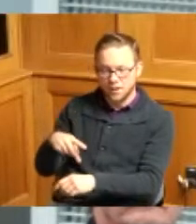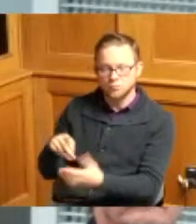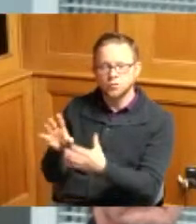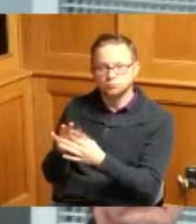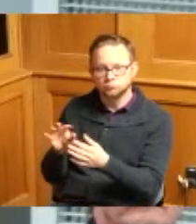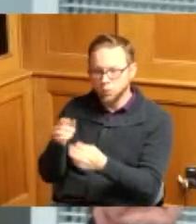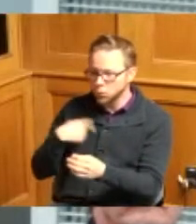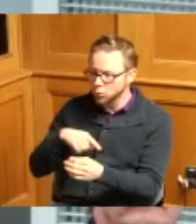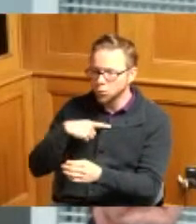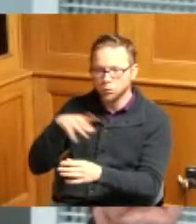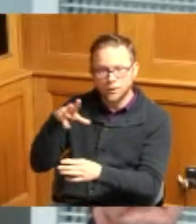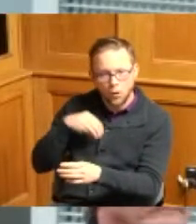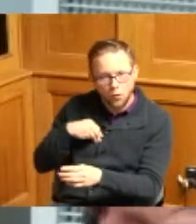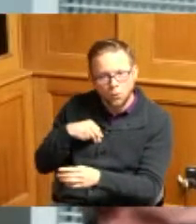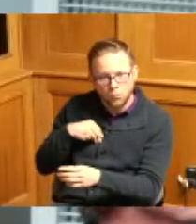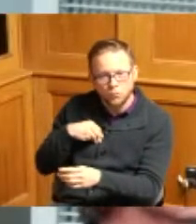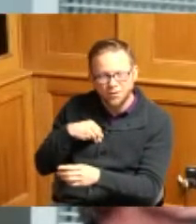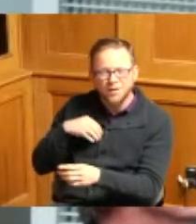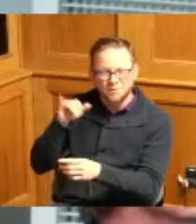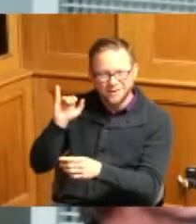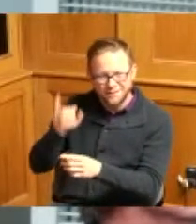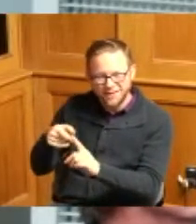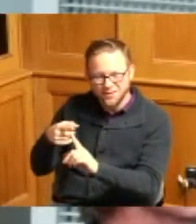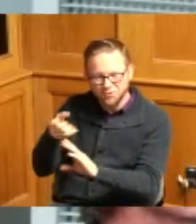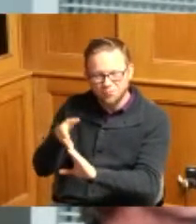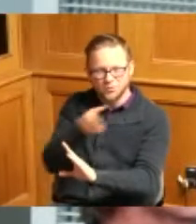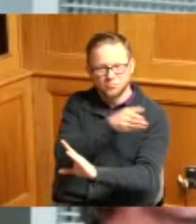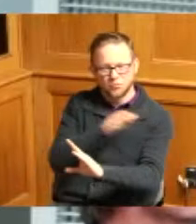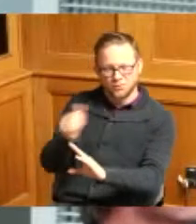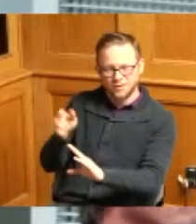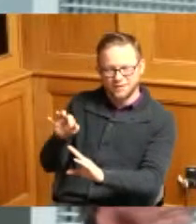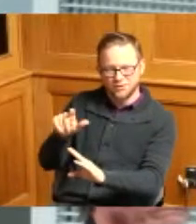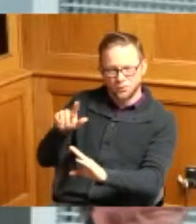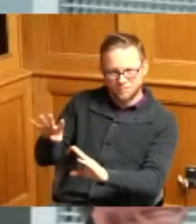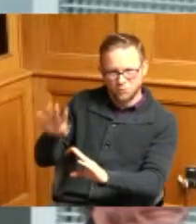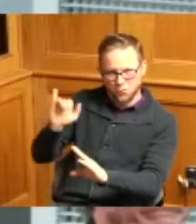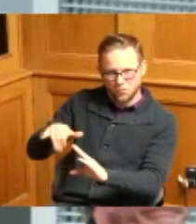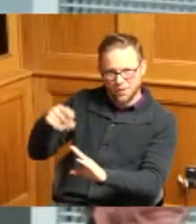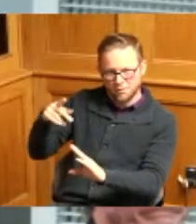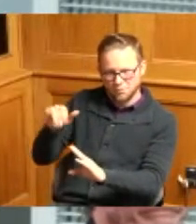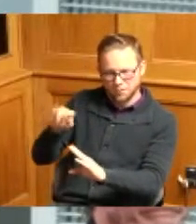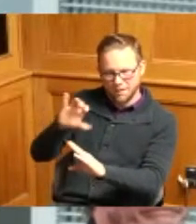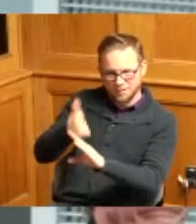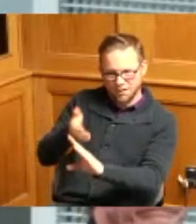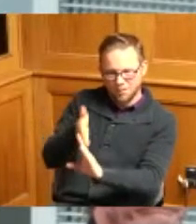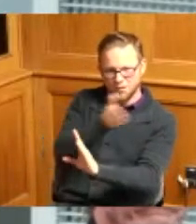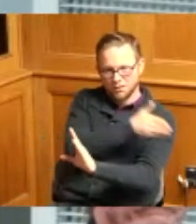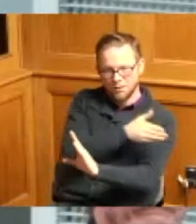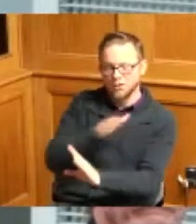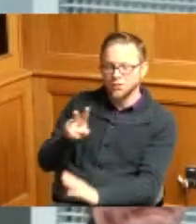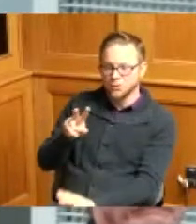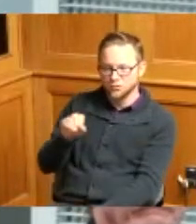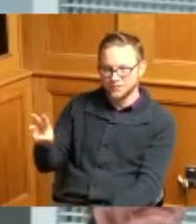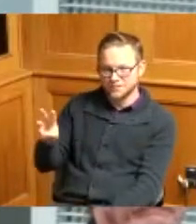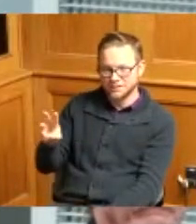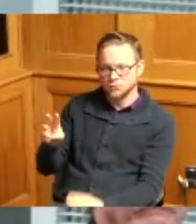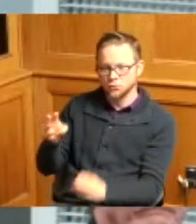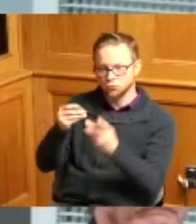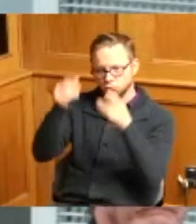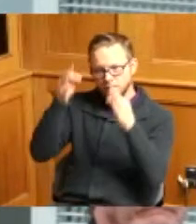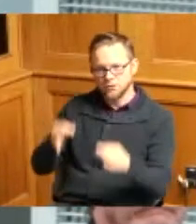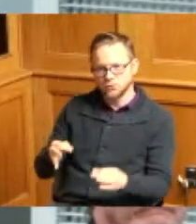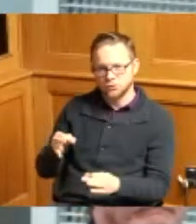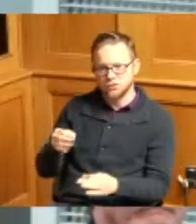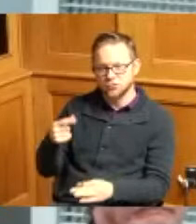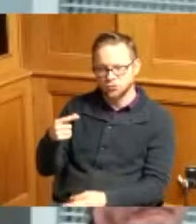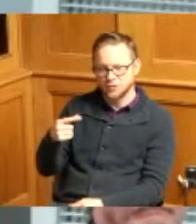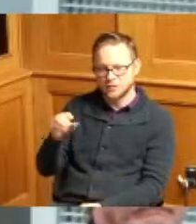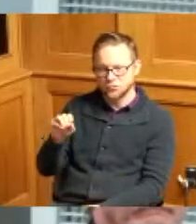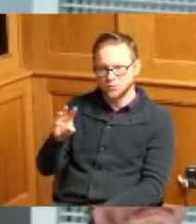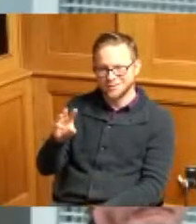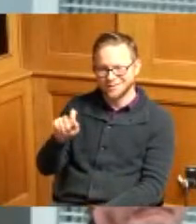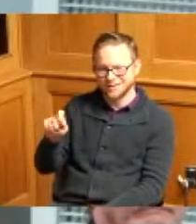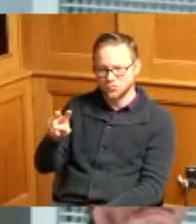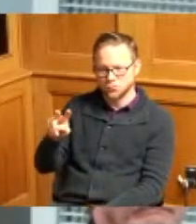per the acceptance of the plot of 1924. in 2006 resolution g06-26 was approved by Symmes Township